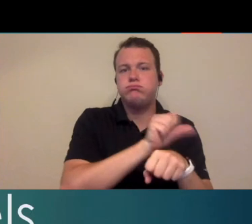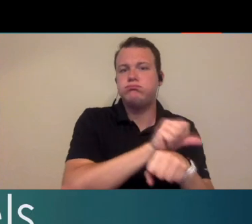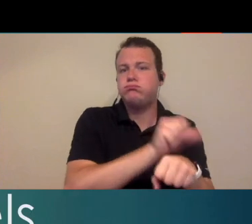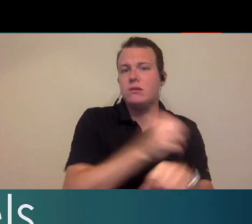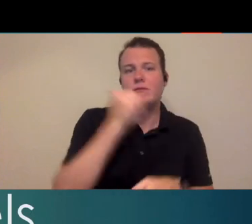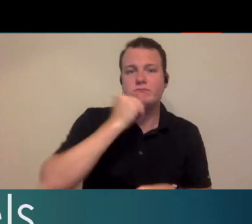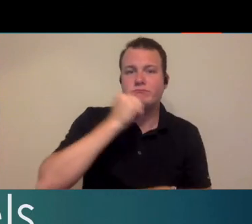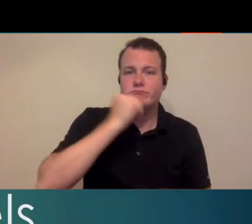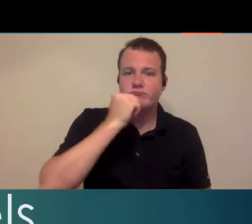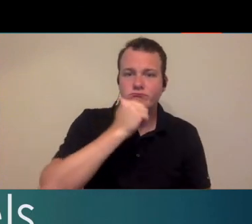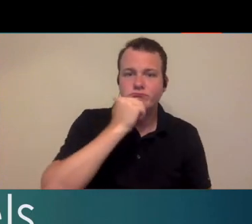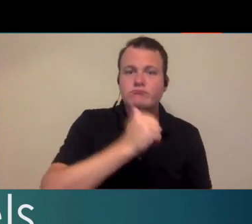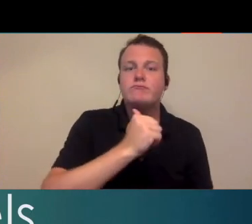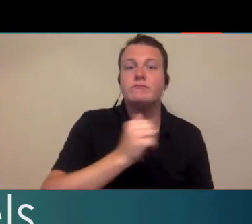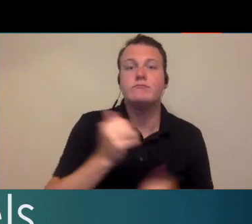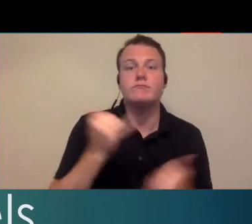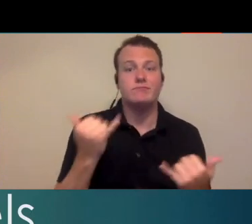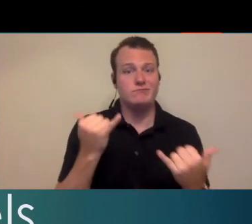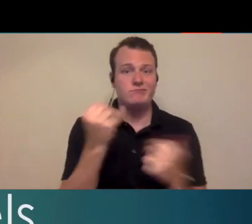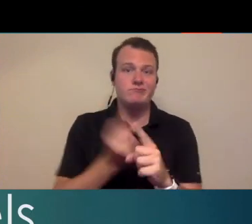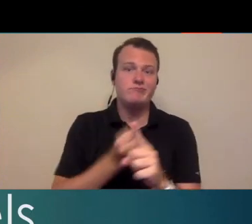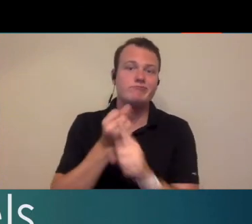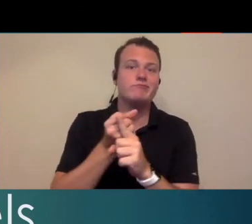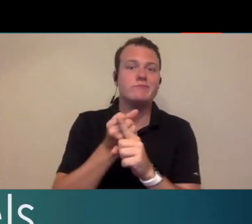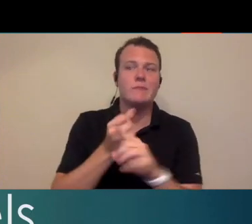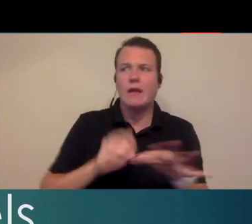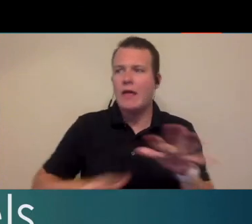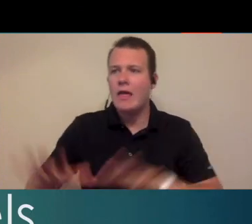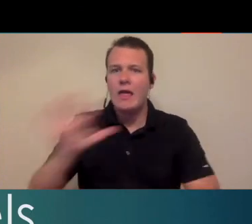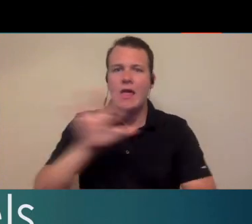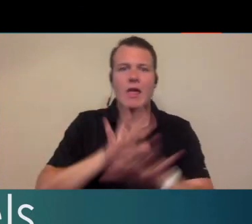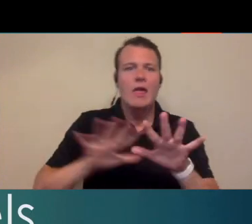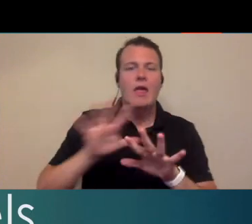audiologist scheduled every day all day long and of course now we are sitting